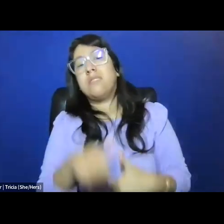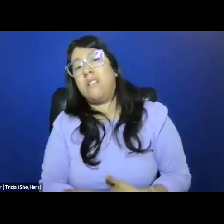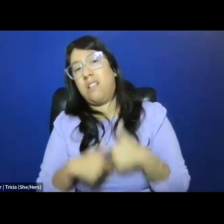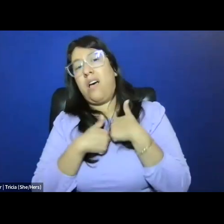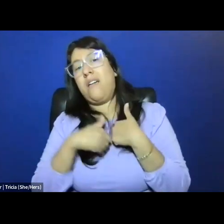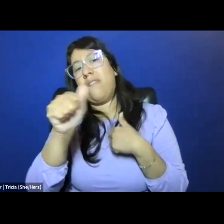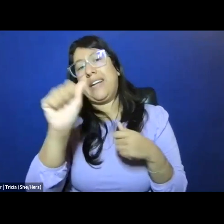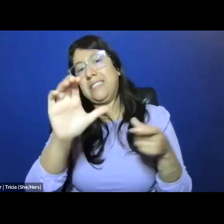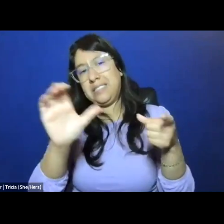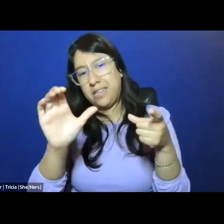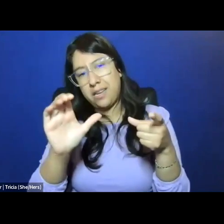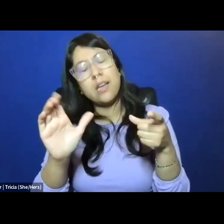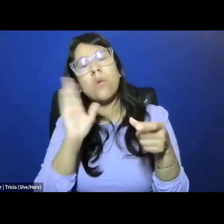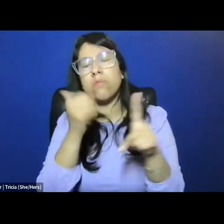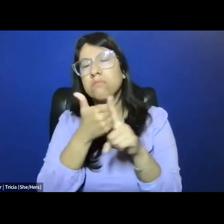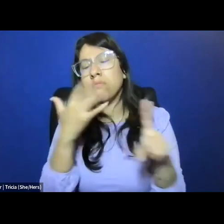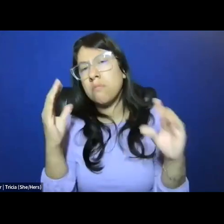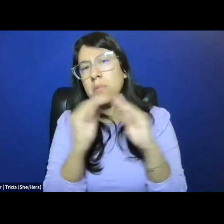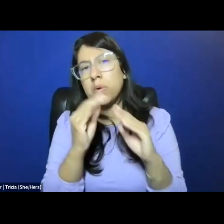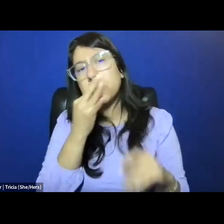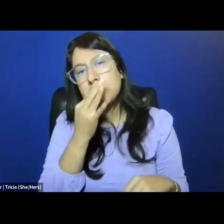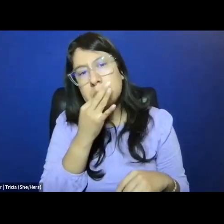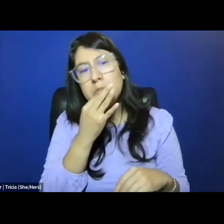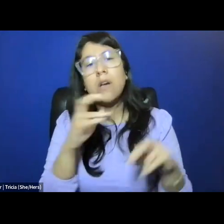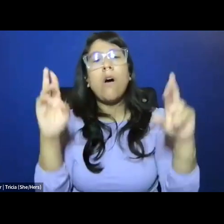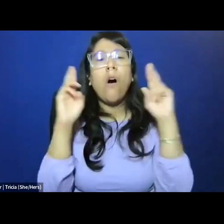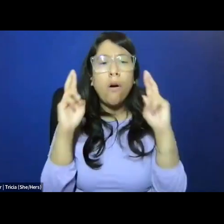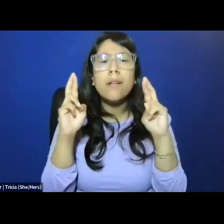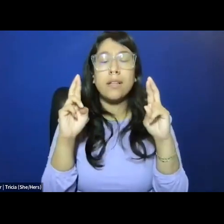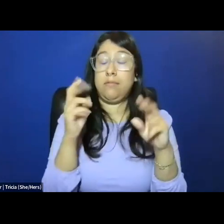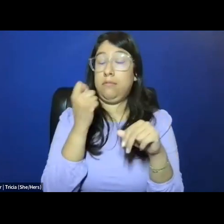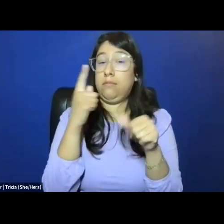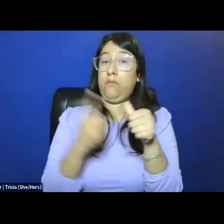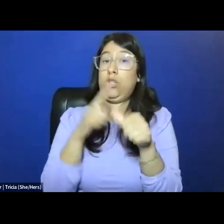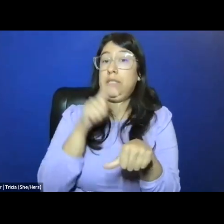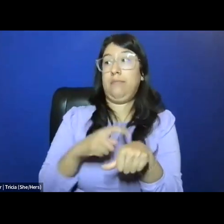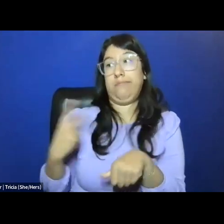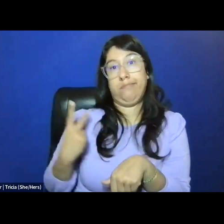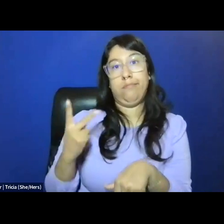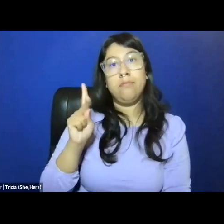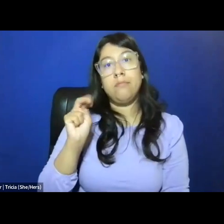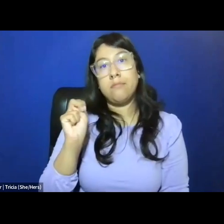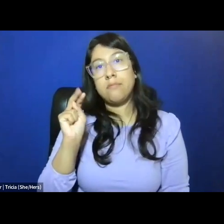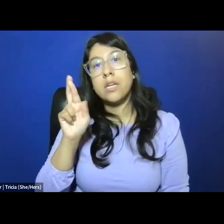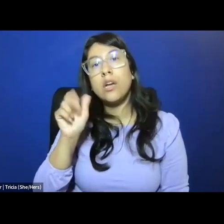we're gonna get much more into it shortly, and it's where we hope, because this is the first time that Kendra and myself have been able to share